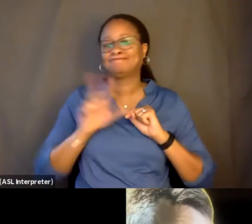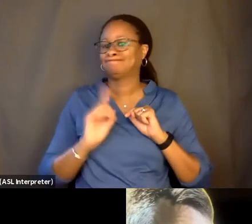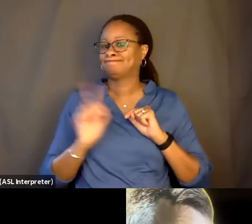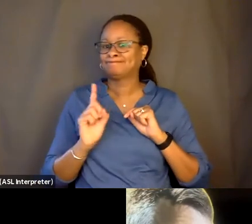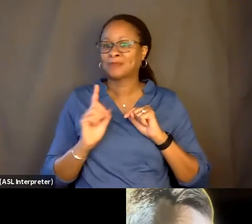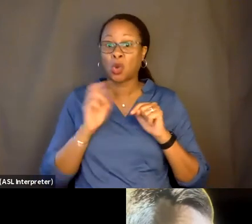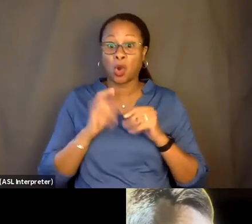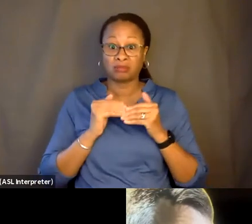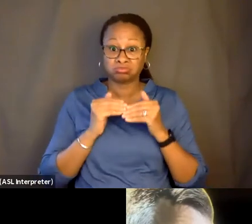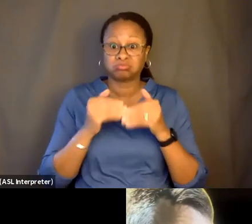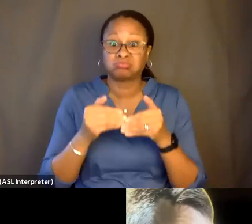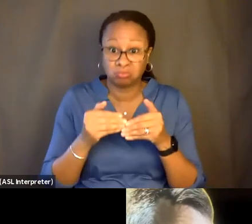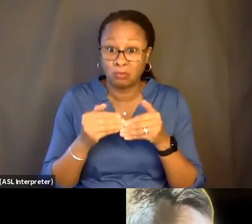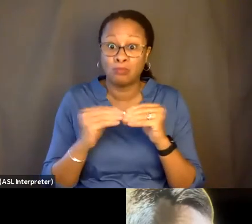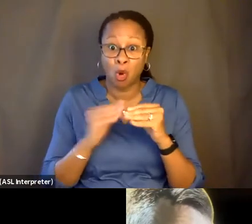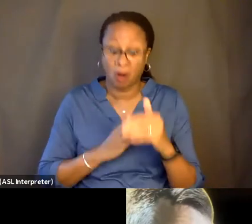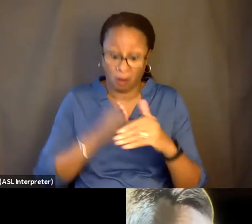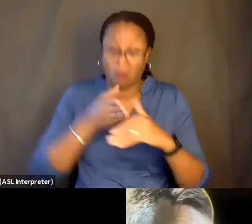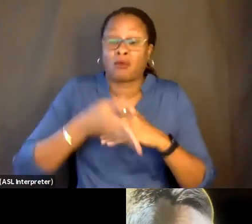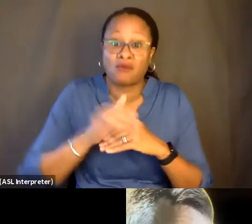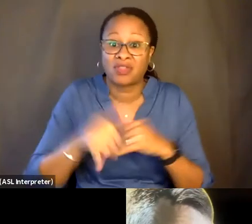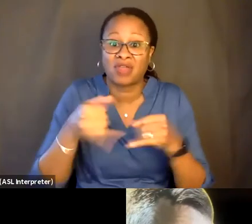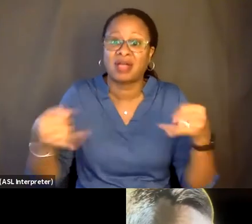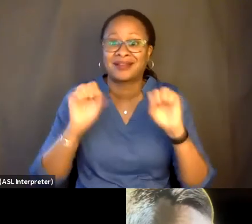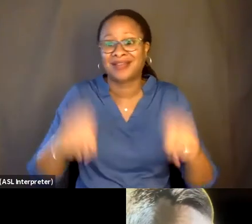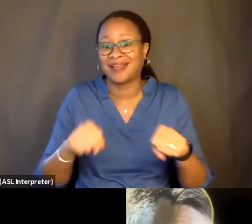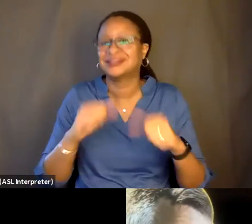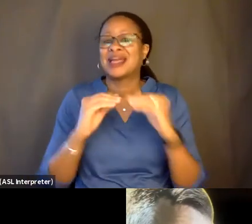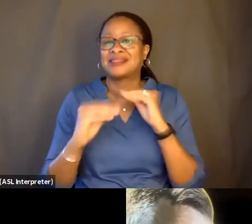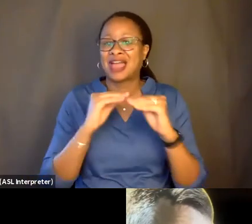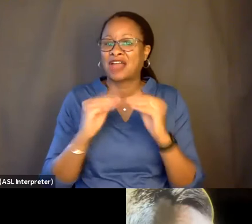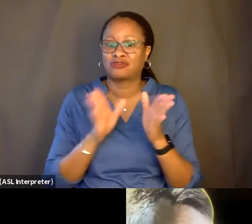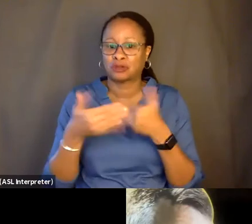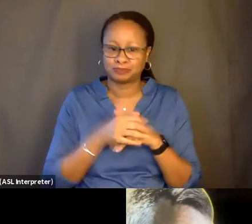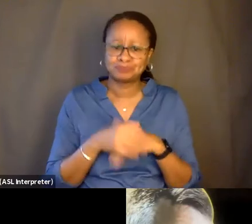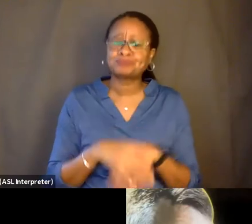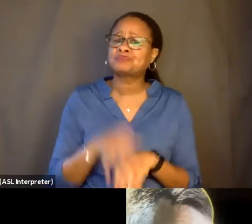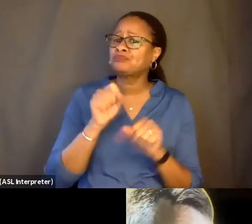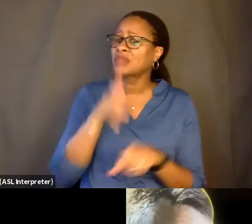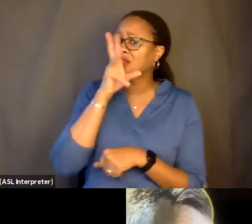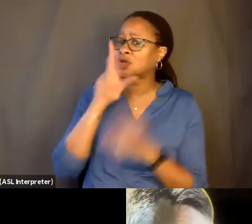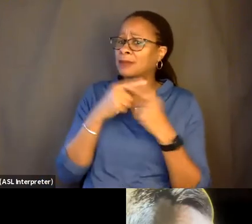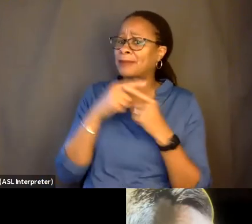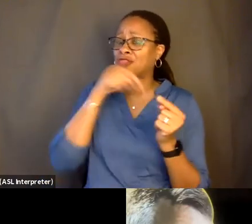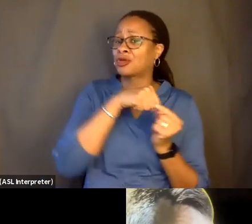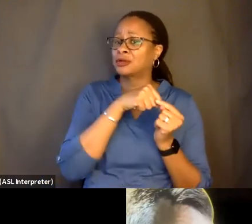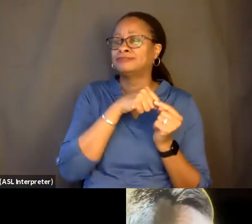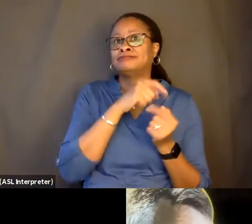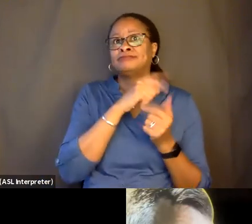We want to lean further into it, right? Well, let's talk about the arc of the film in that respect. Because a lot of times documentary filmmakers